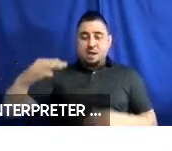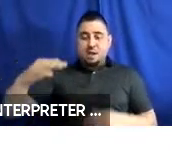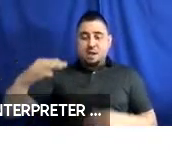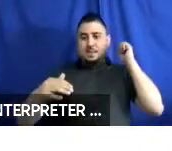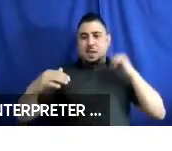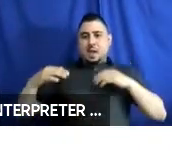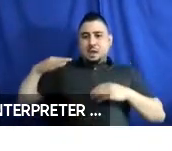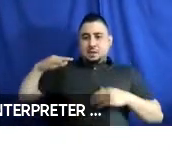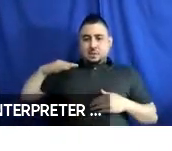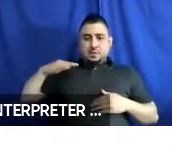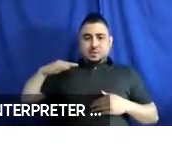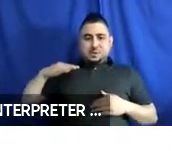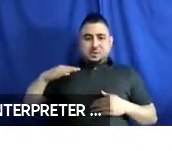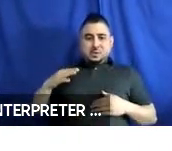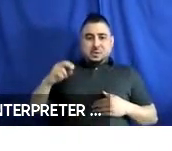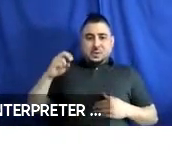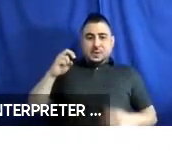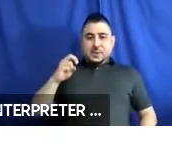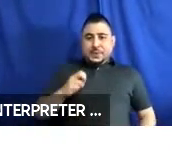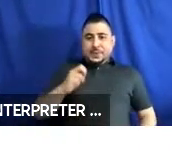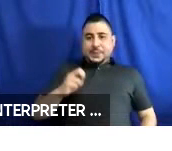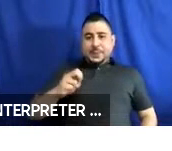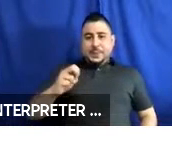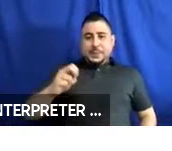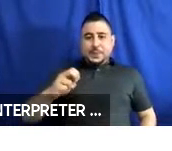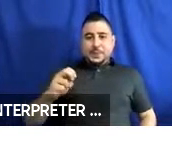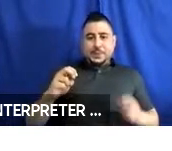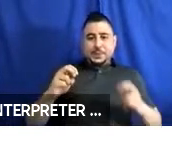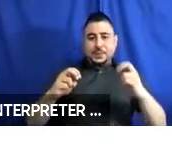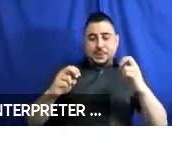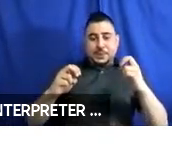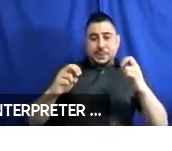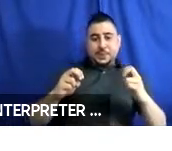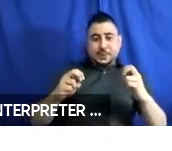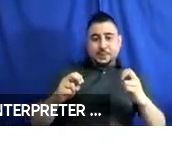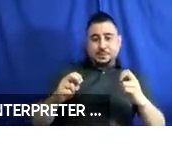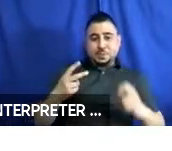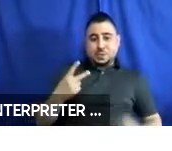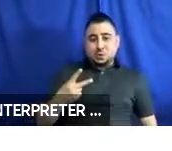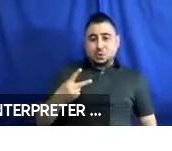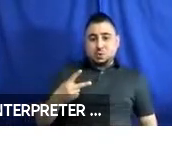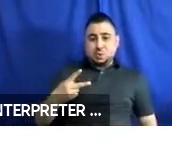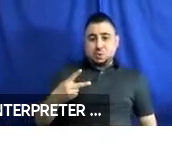facing seats along the sides of the bus interior, and two spaces located long the curb side